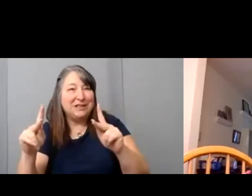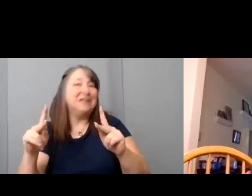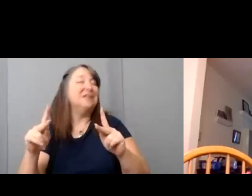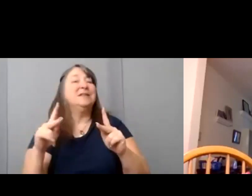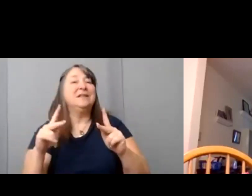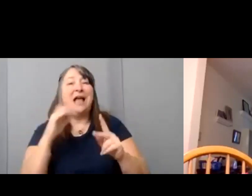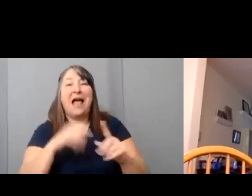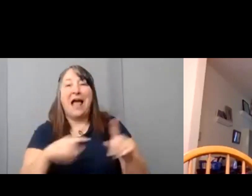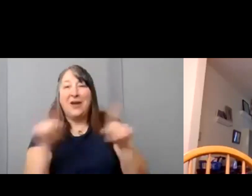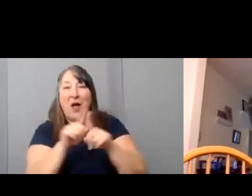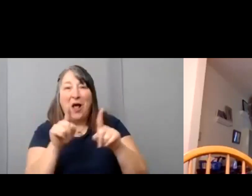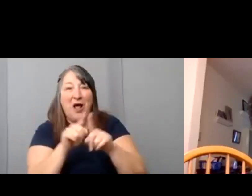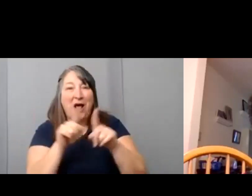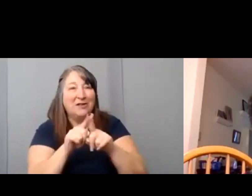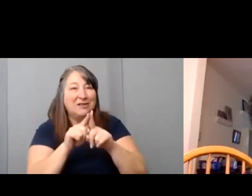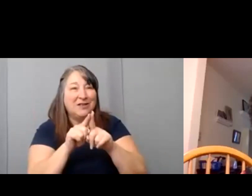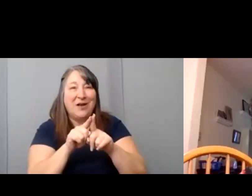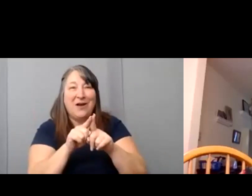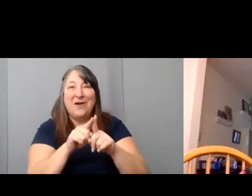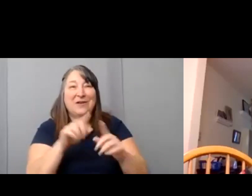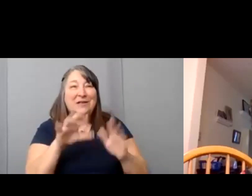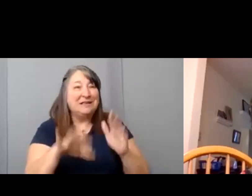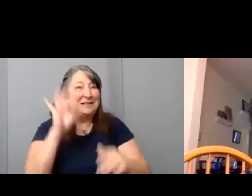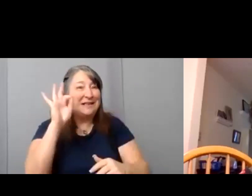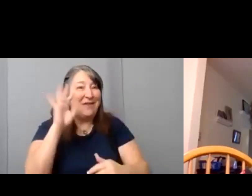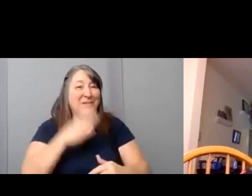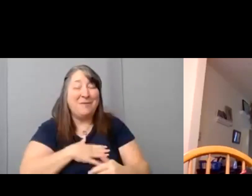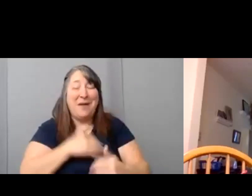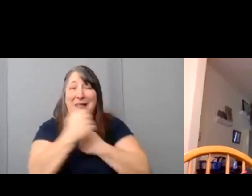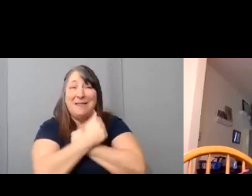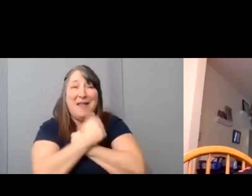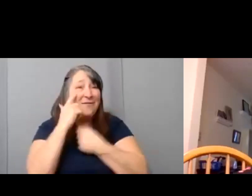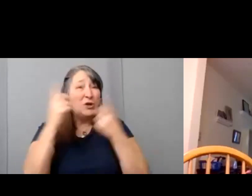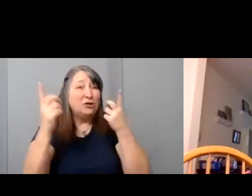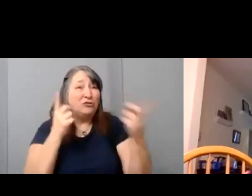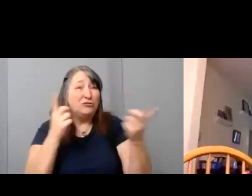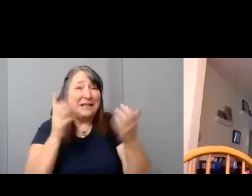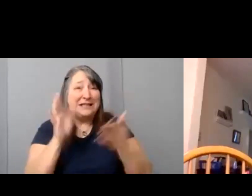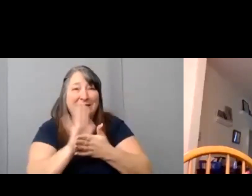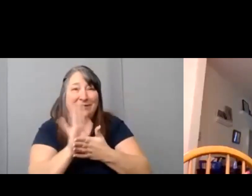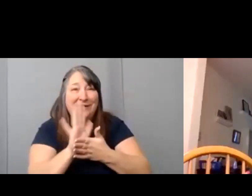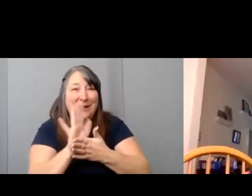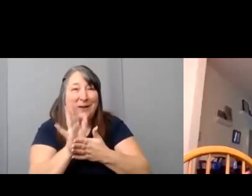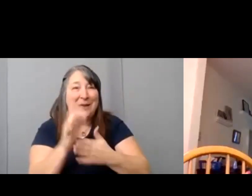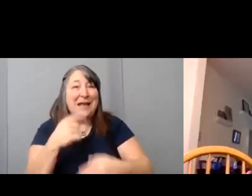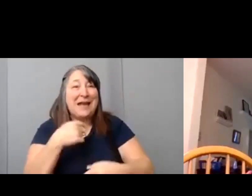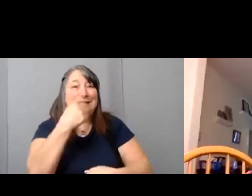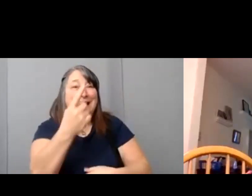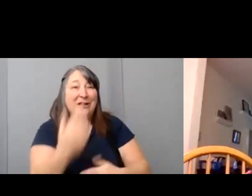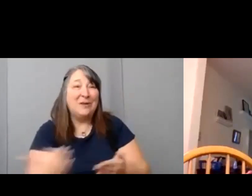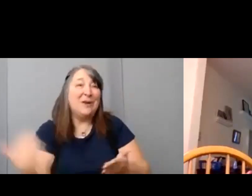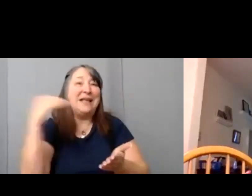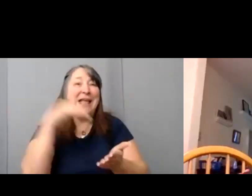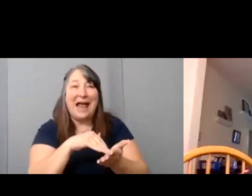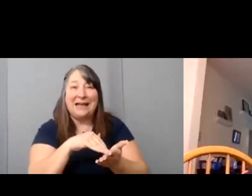And um I'm really excited. I I've been a part of the um film challenge since the second year. I've had some wonderful opportunities. um I also discovered my love for directing film. And I'll tell you again, when I was thinking of directing “I Can”